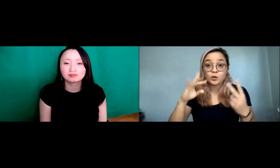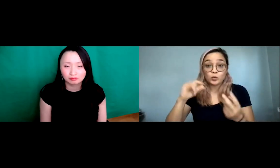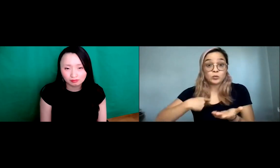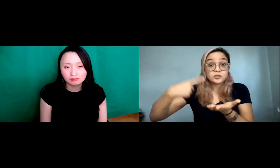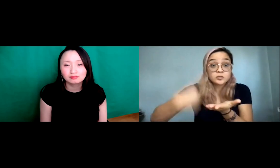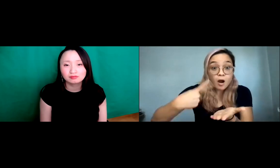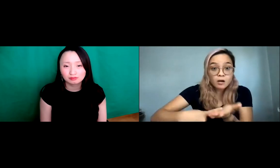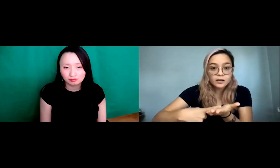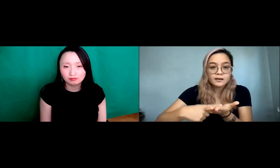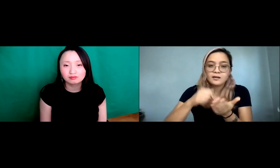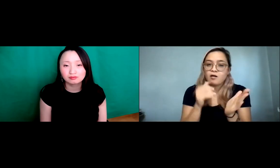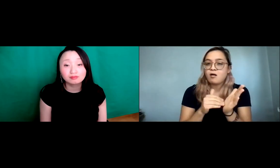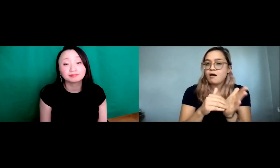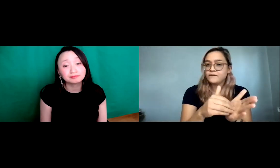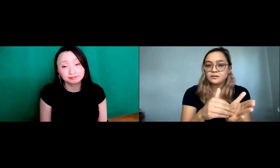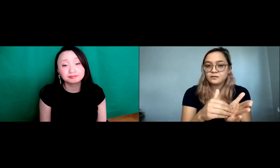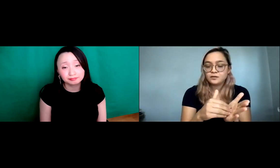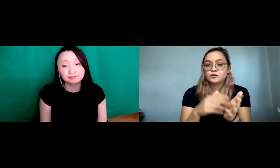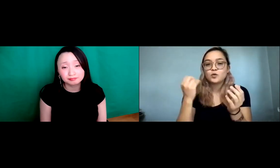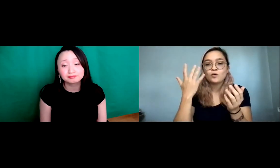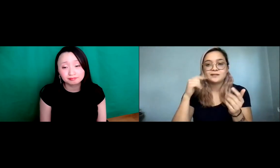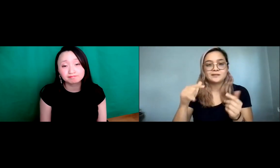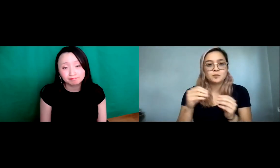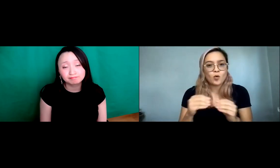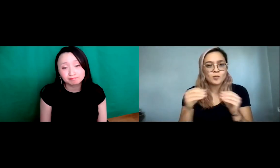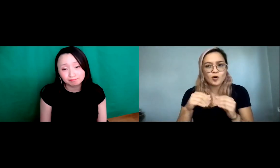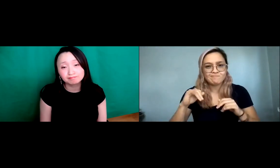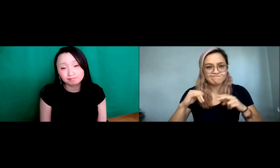you know, we do see all these different races and but usually Americans are not talked about